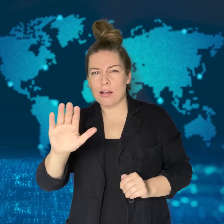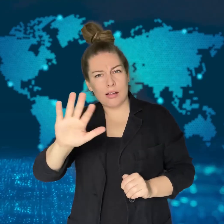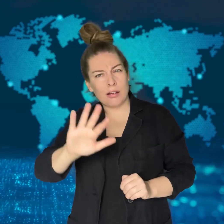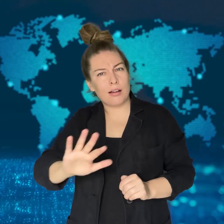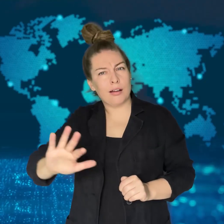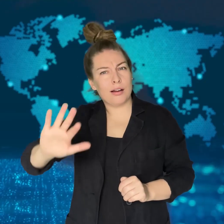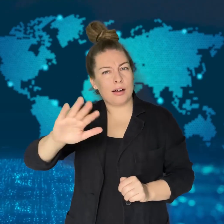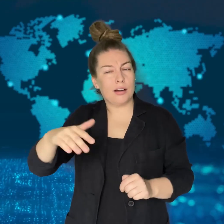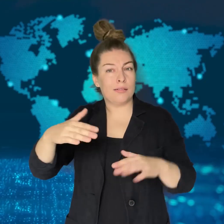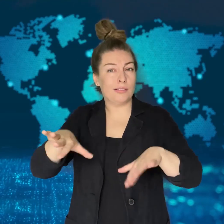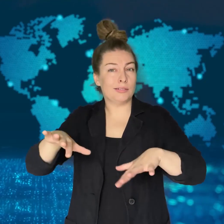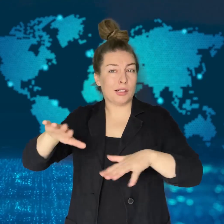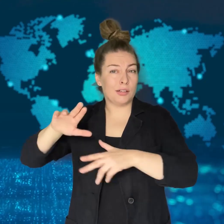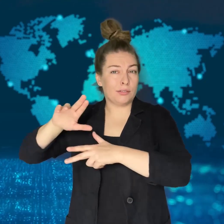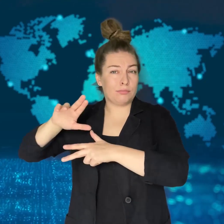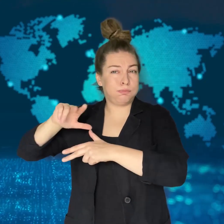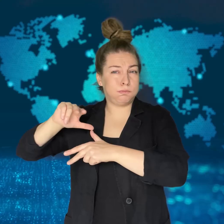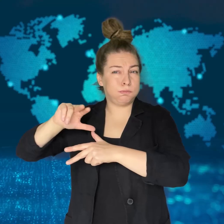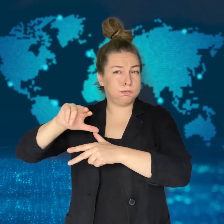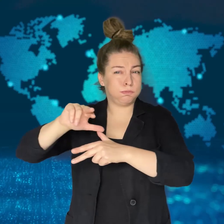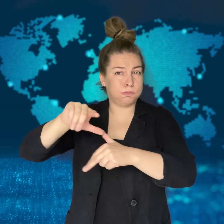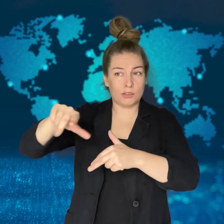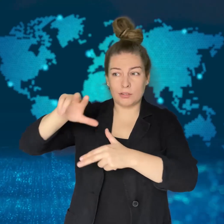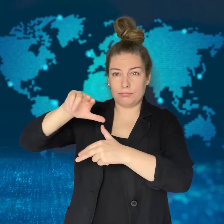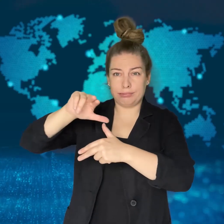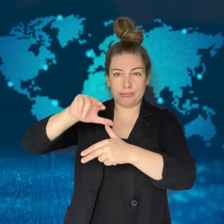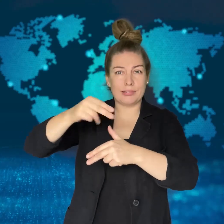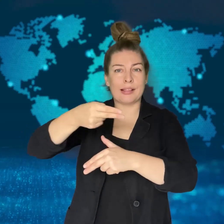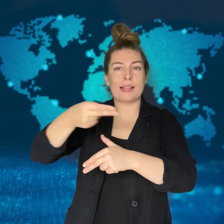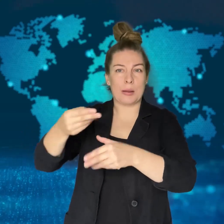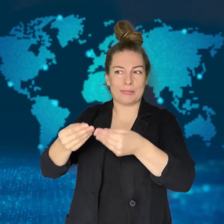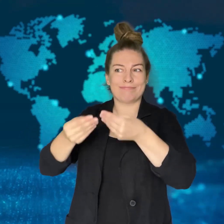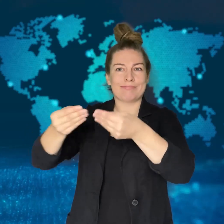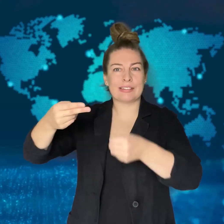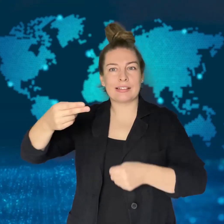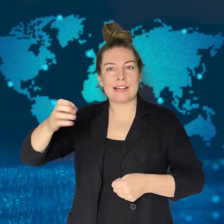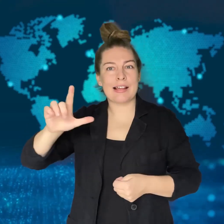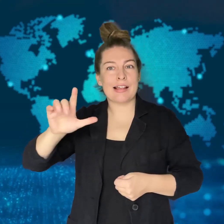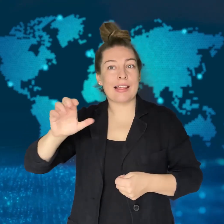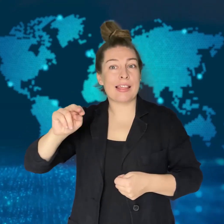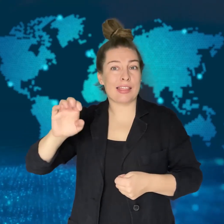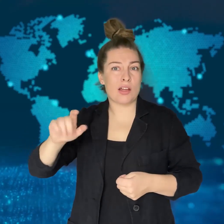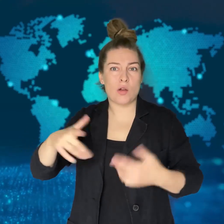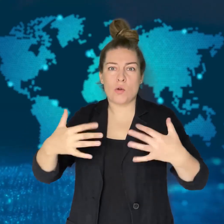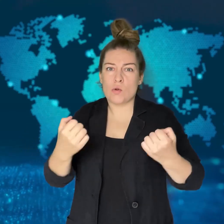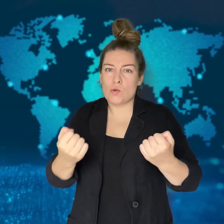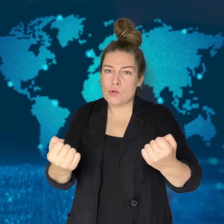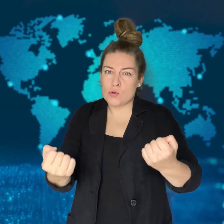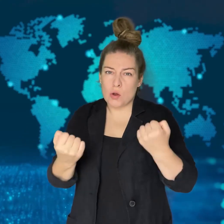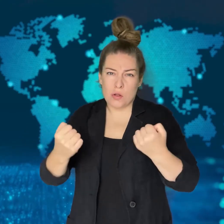the United States and killed almost 70 people.